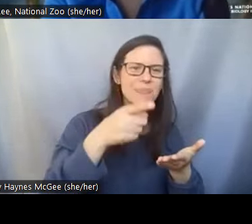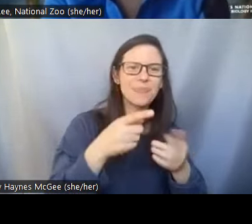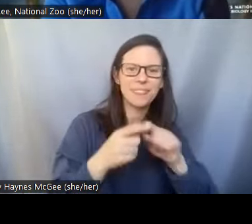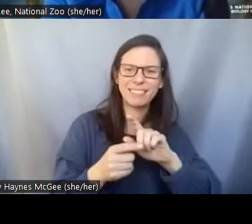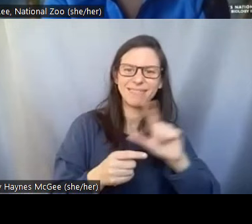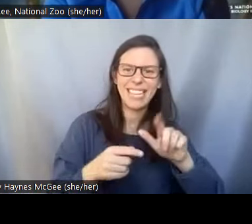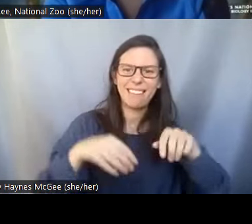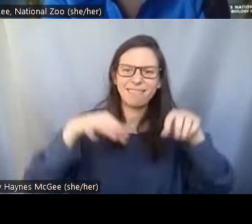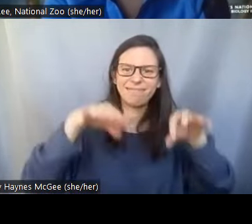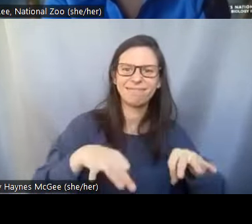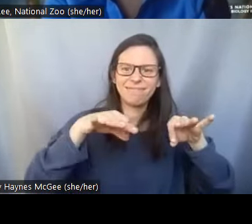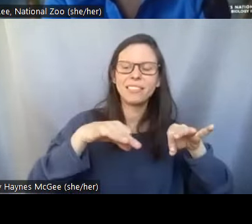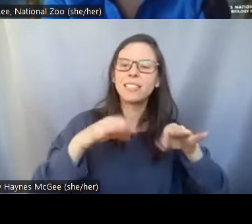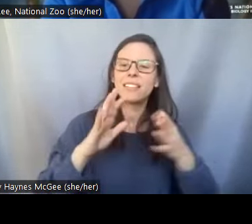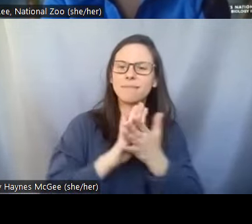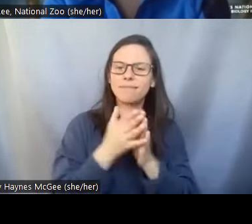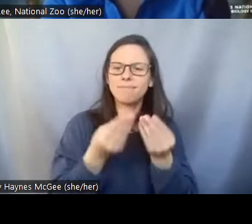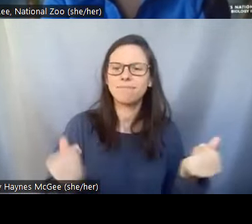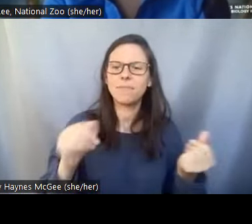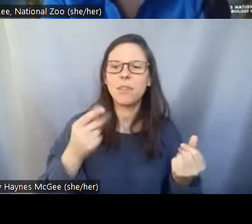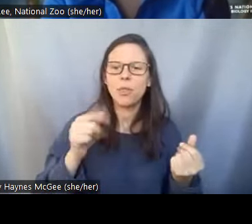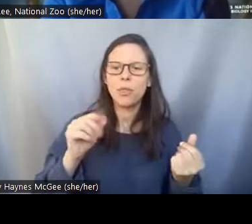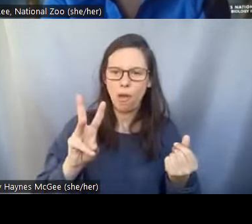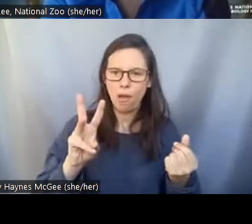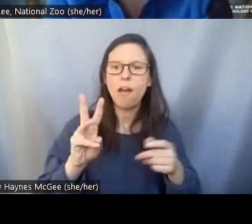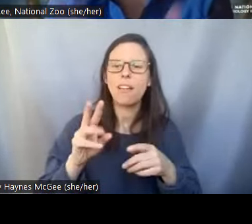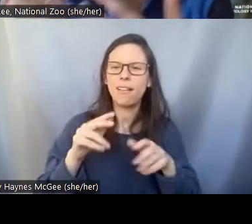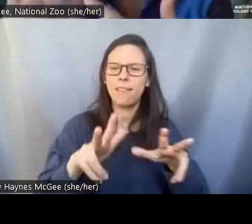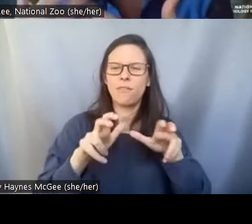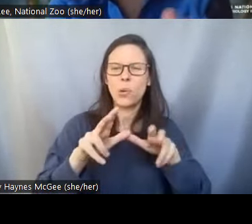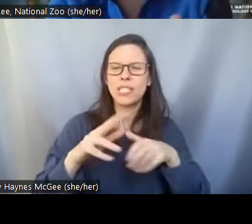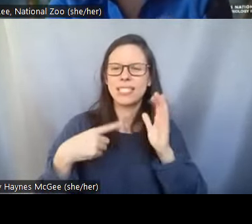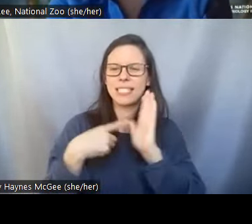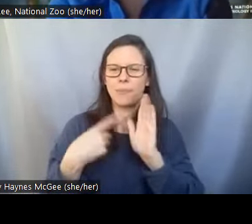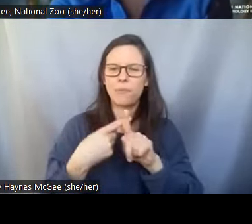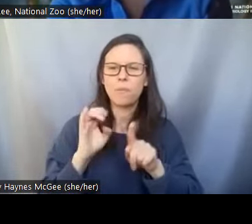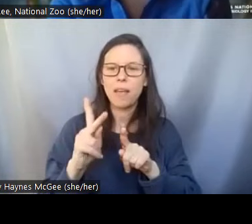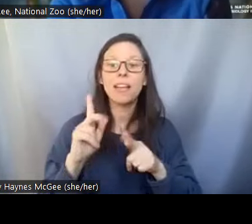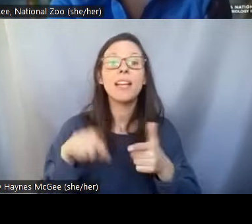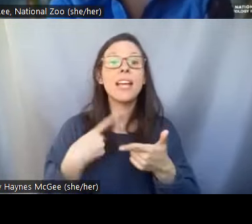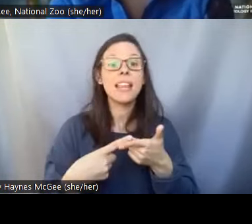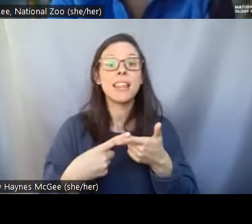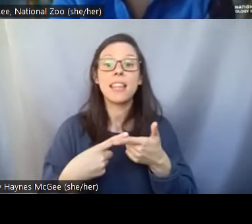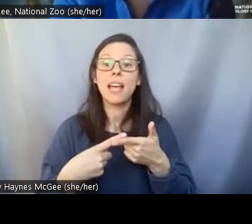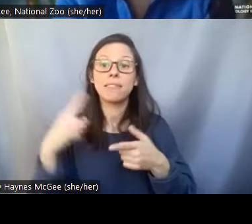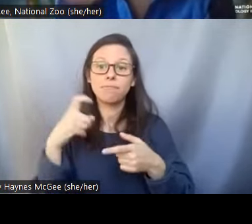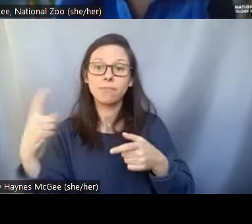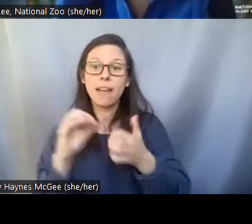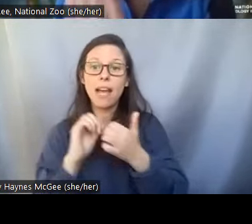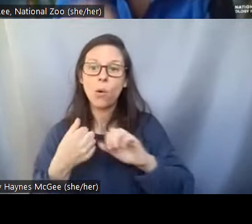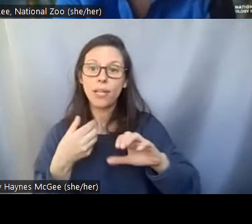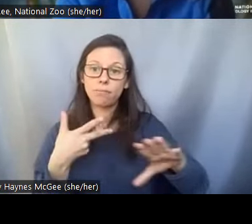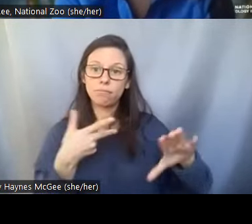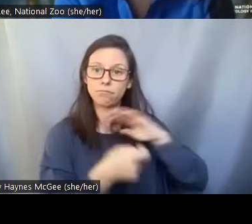samples from the bank and then we delivered this semen through a thin tube that we inserted into